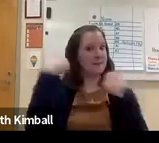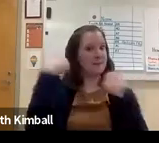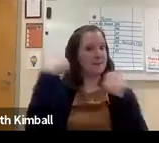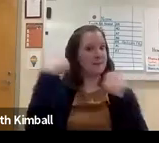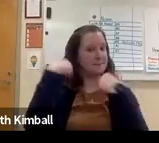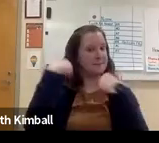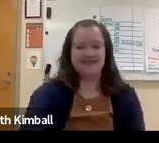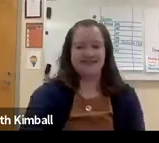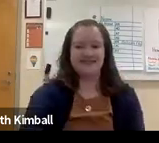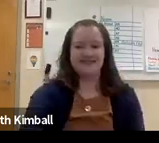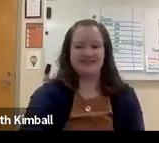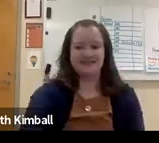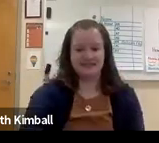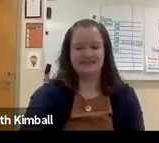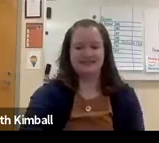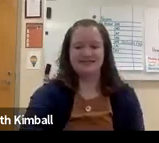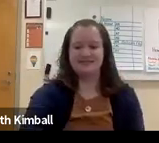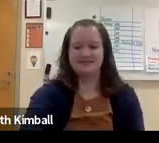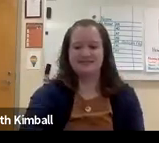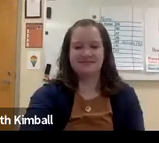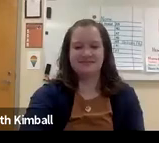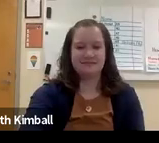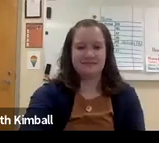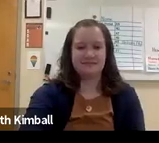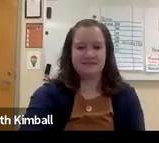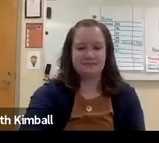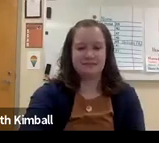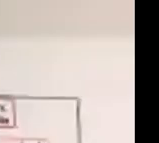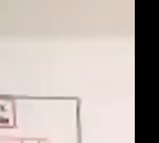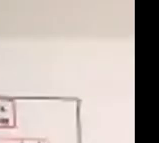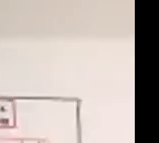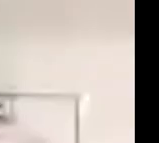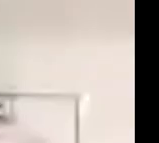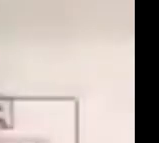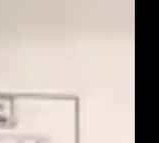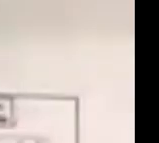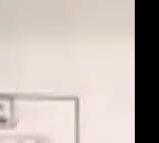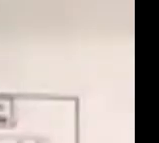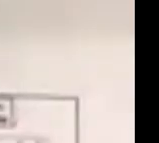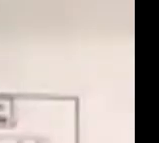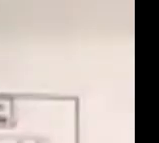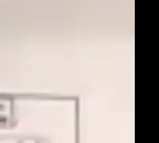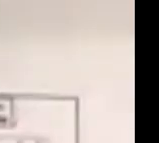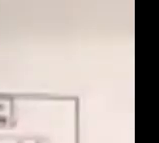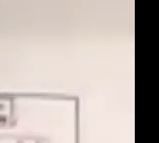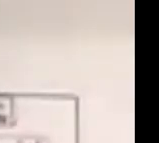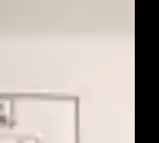Thank you for attending. Yeah. So there's a lot of chat thank yous there.